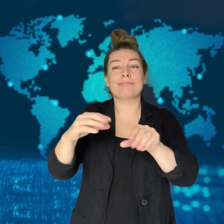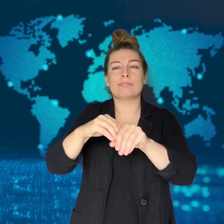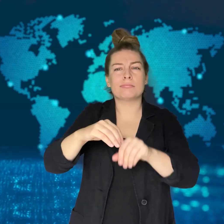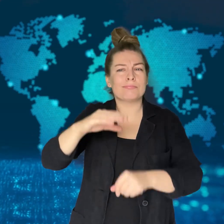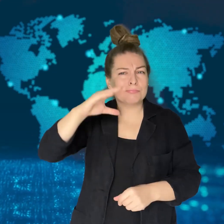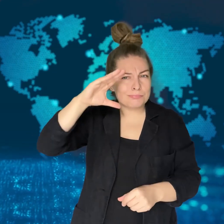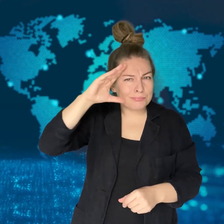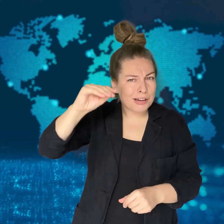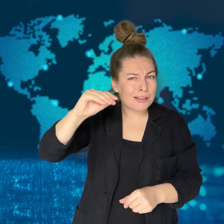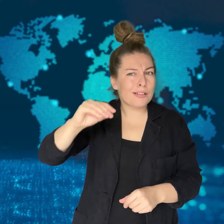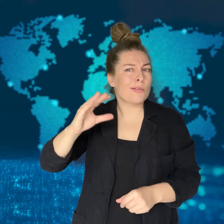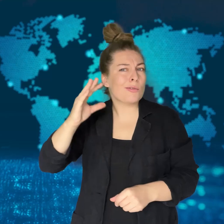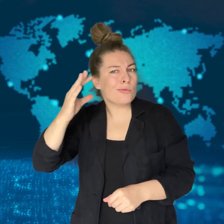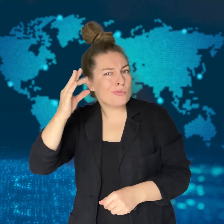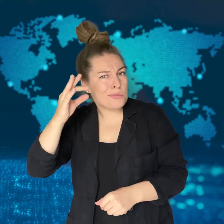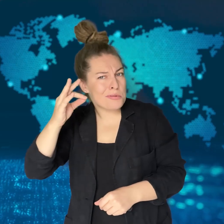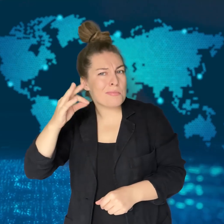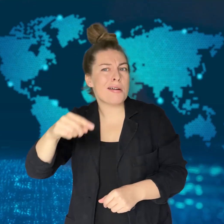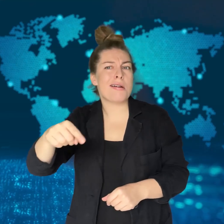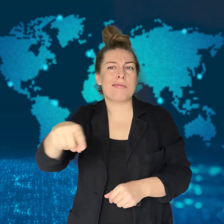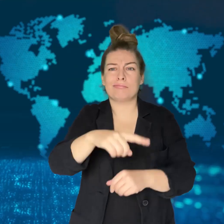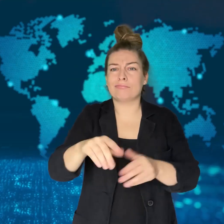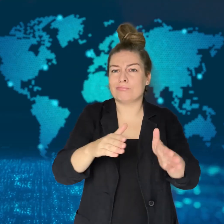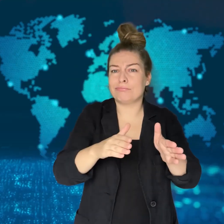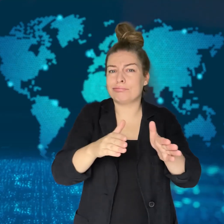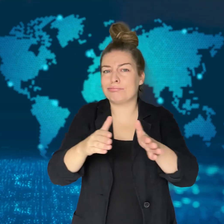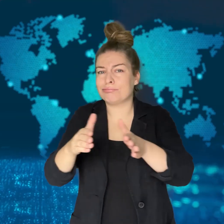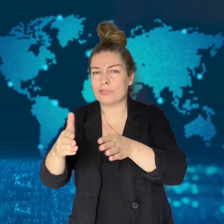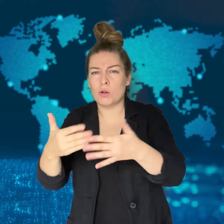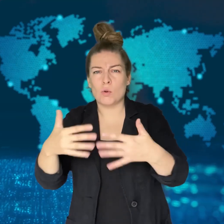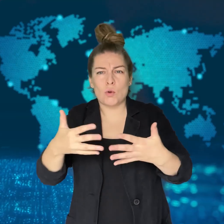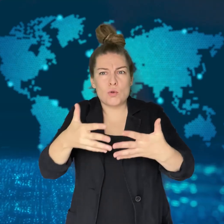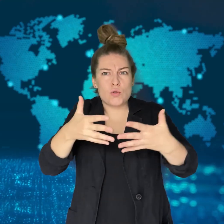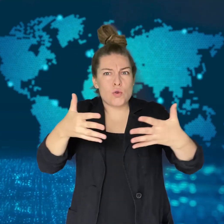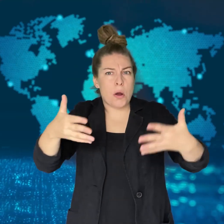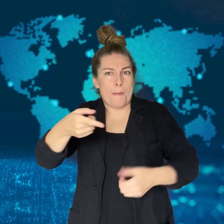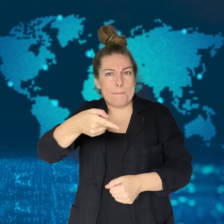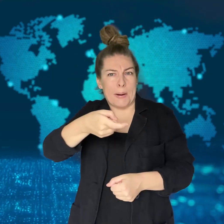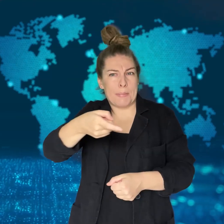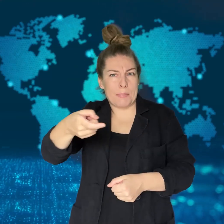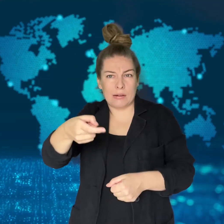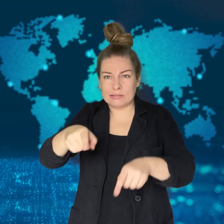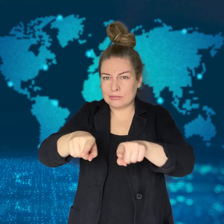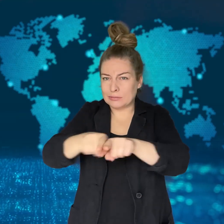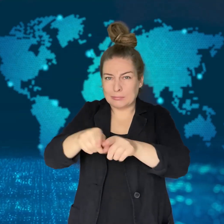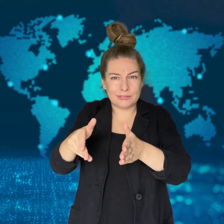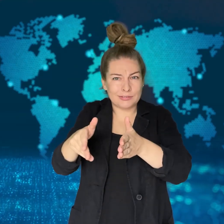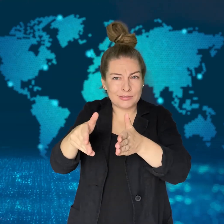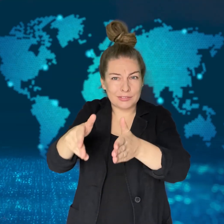in two mass shootings on the same street